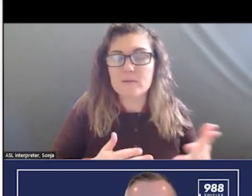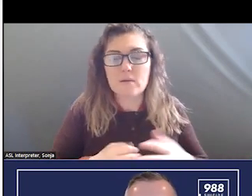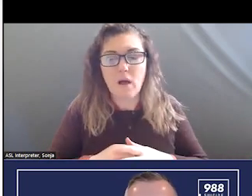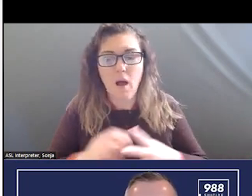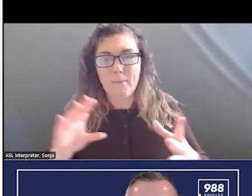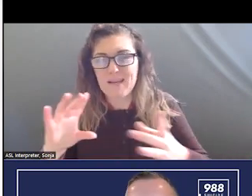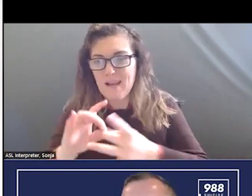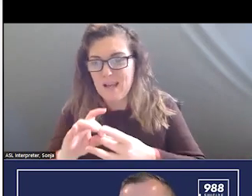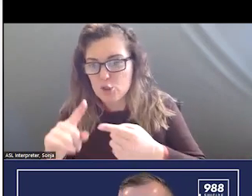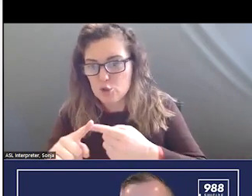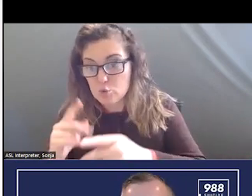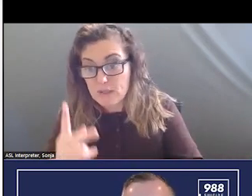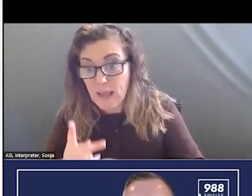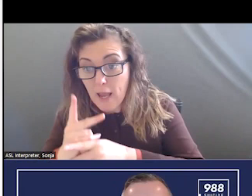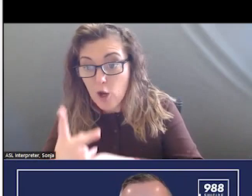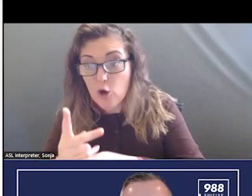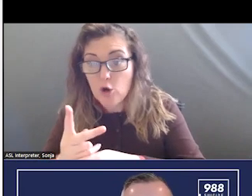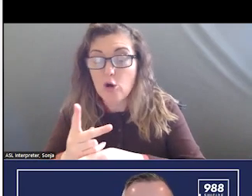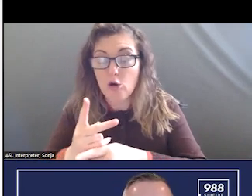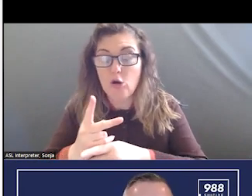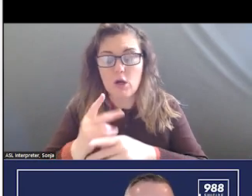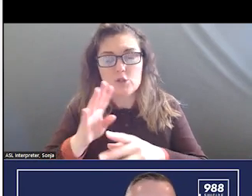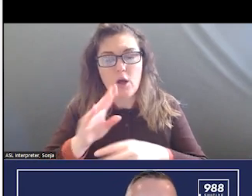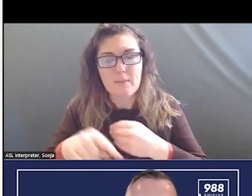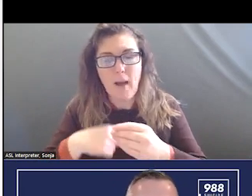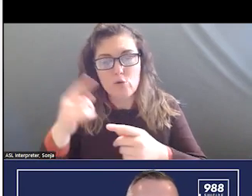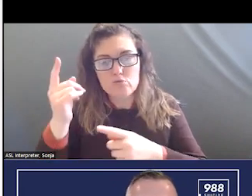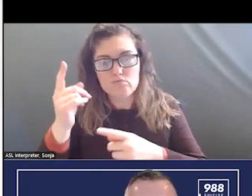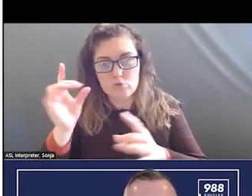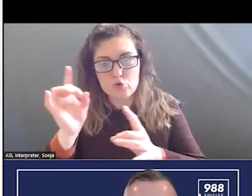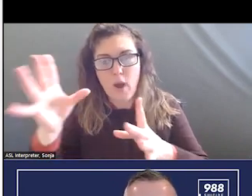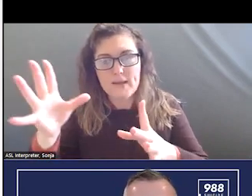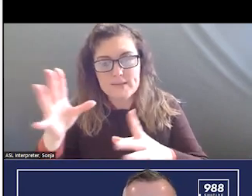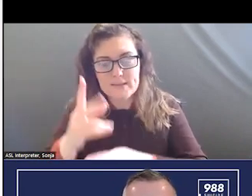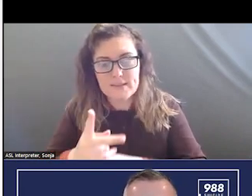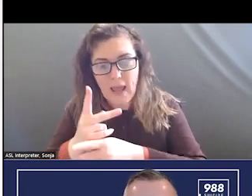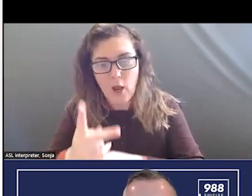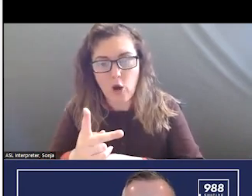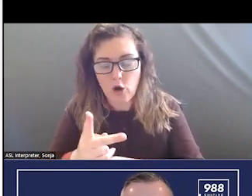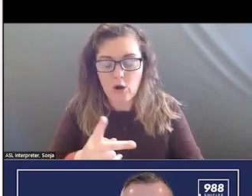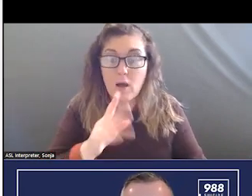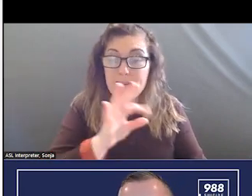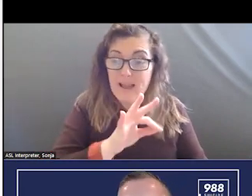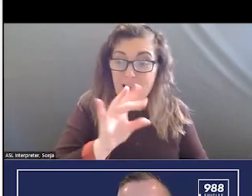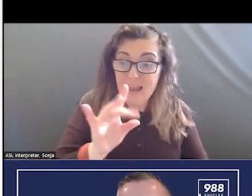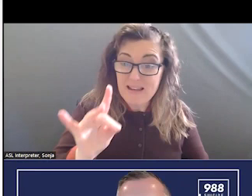CARE AND 988 LIFELINE HAVE BEEN REFERENCES AND BUILDING CAPACITY